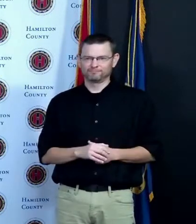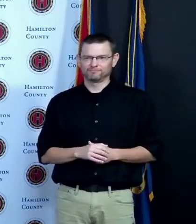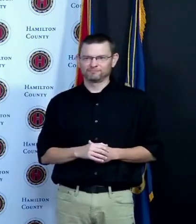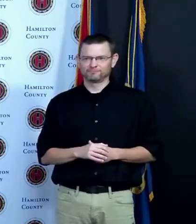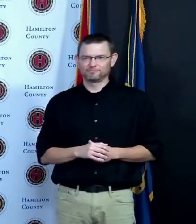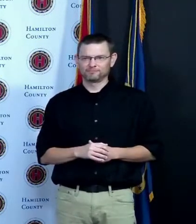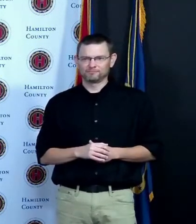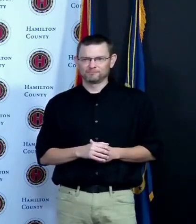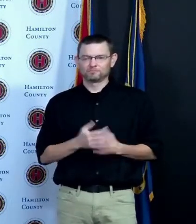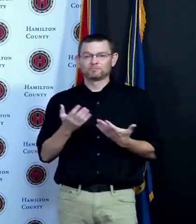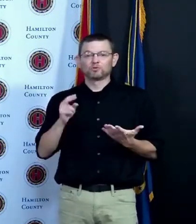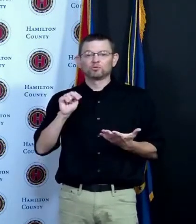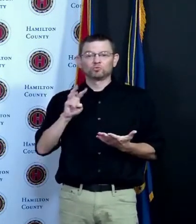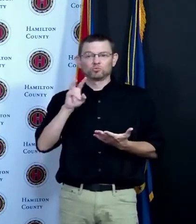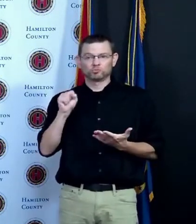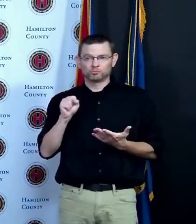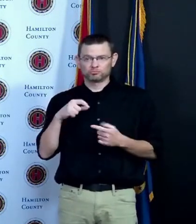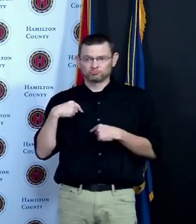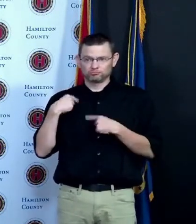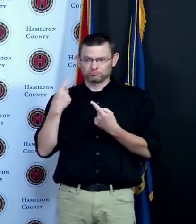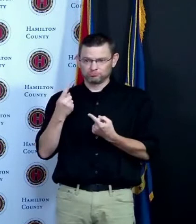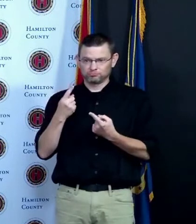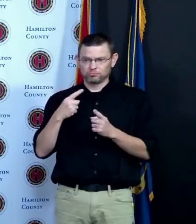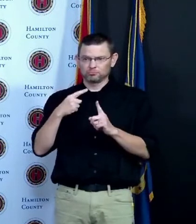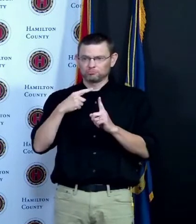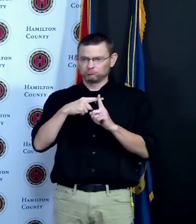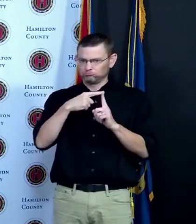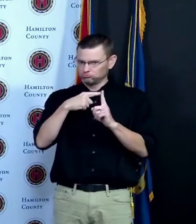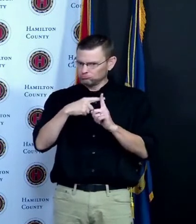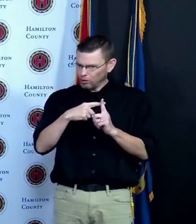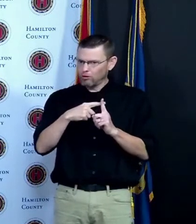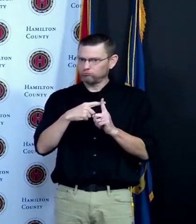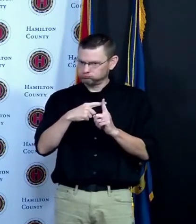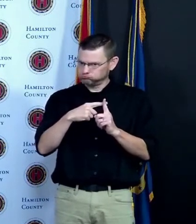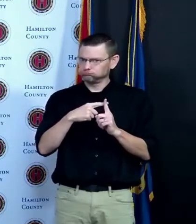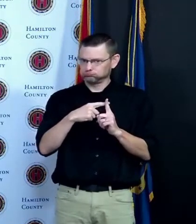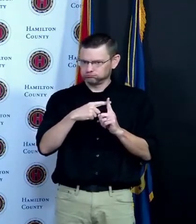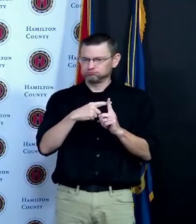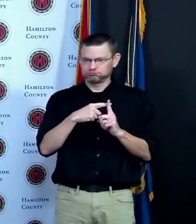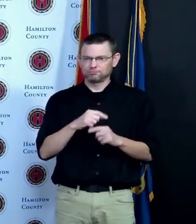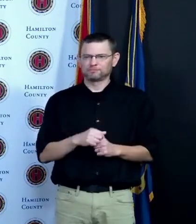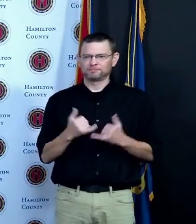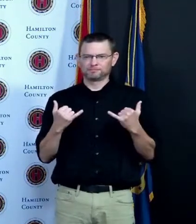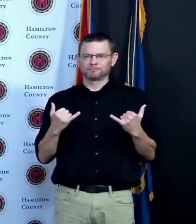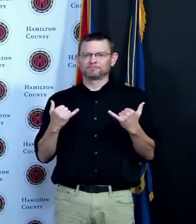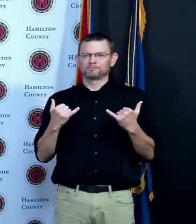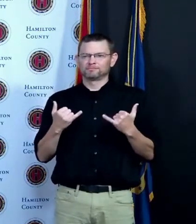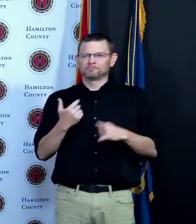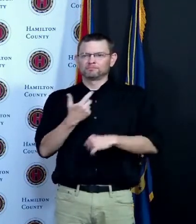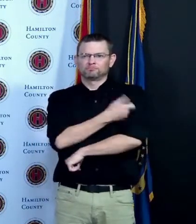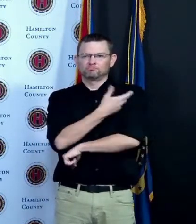first vaccinations are going up we're at 42 percent of the population in Hamilton County today